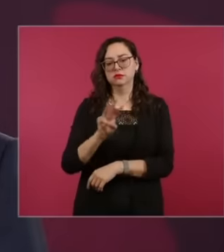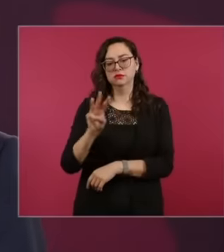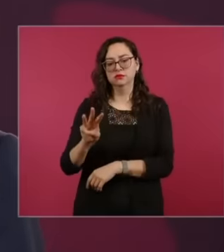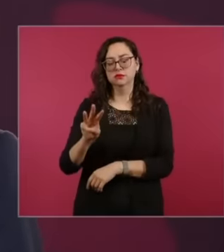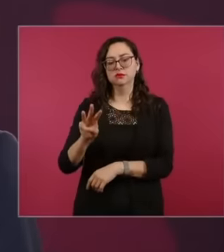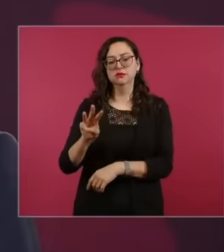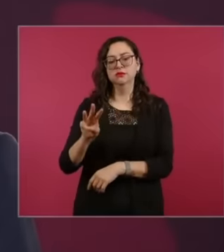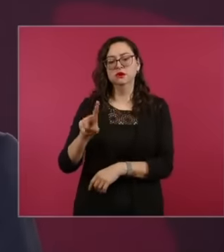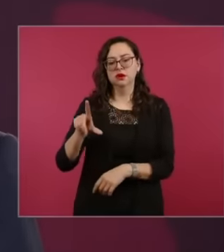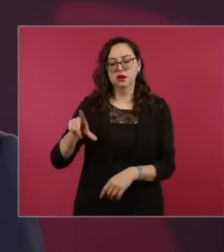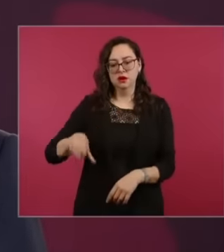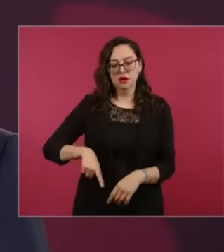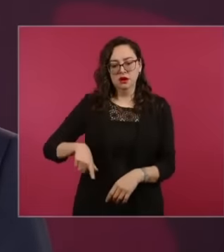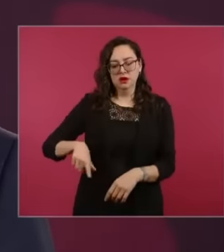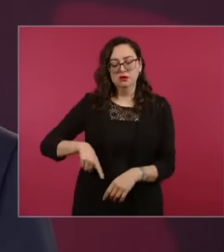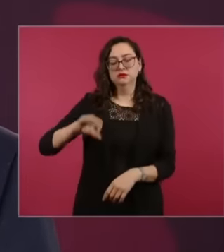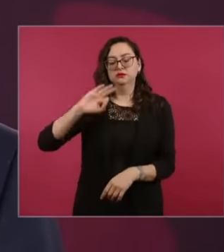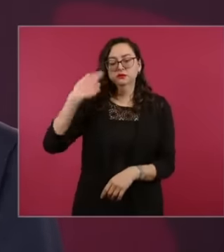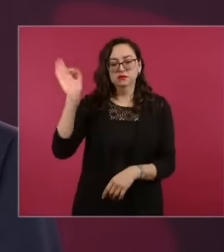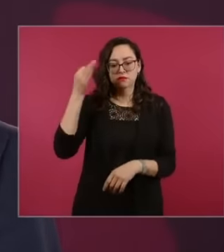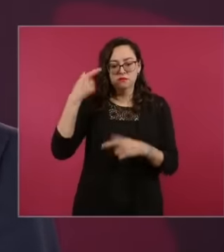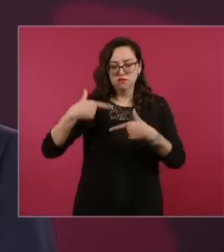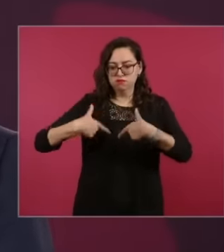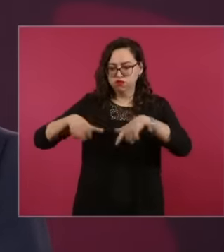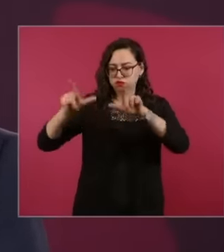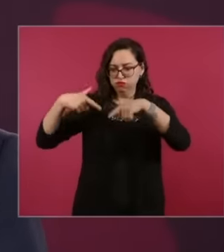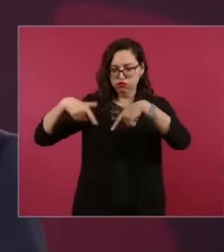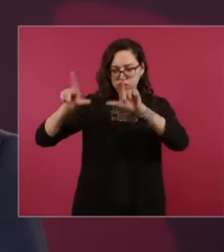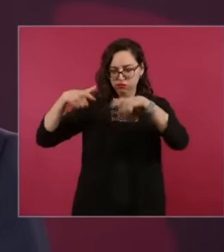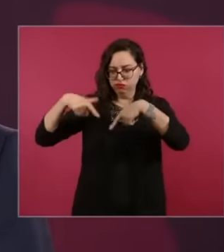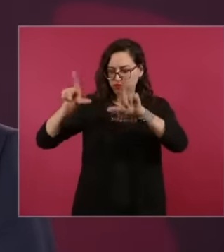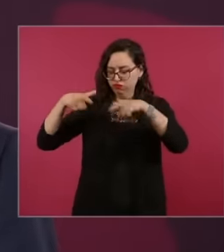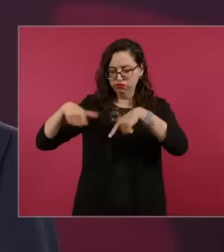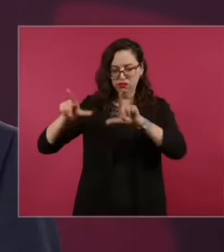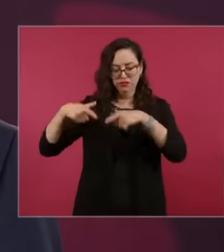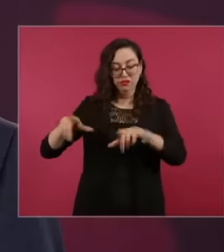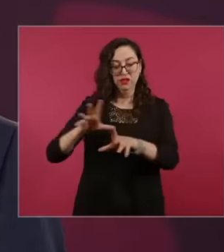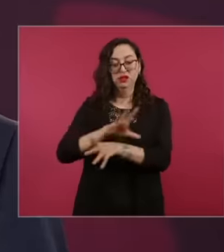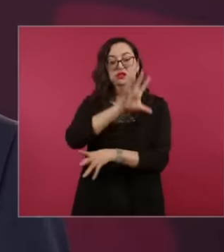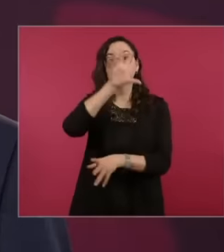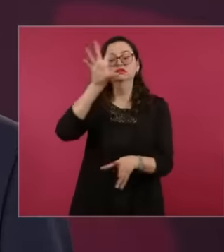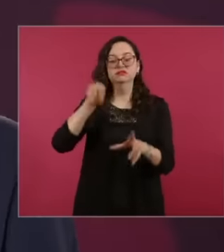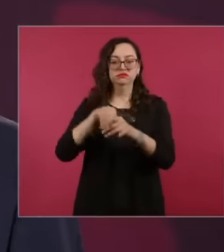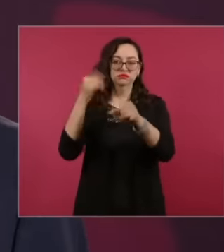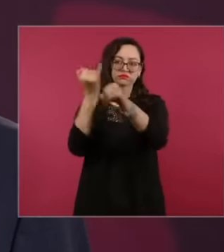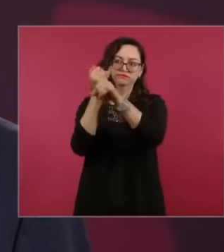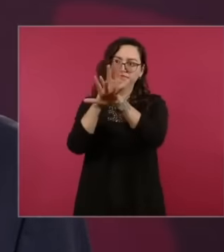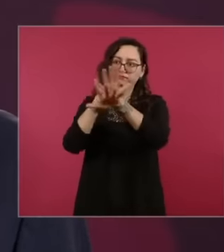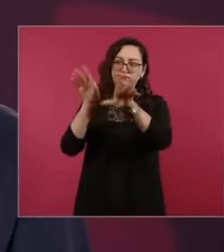government of Mexico and where what has been poured here will be documented is how much